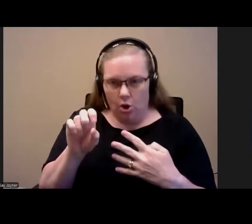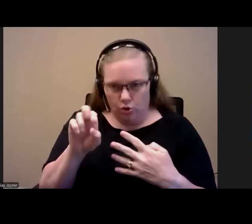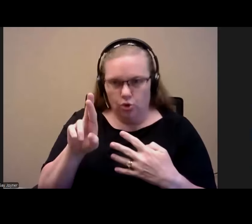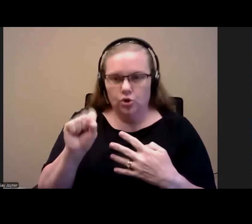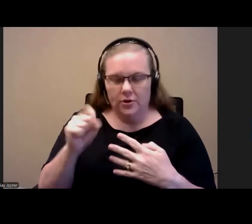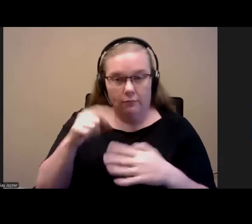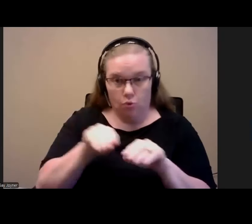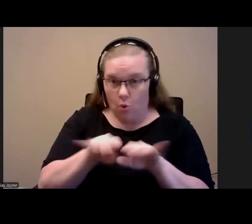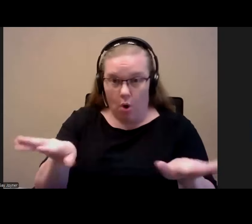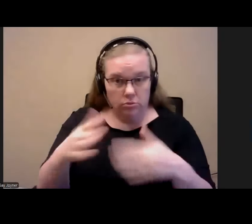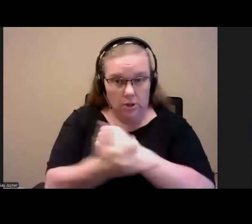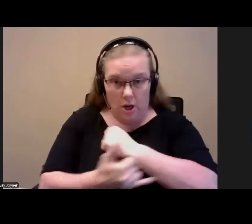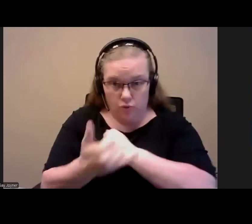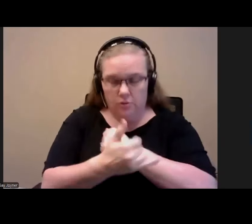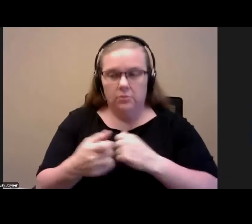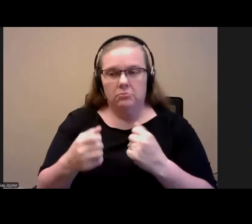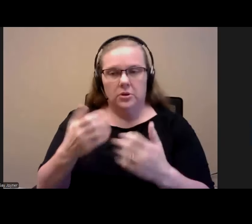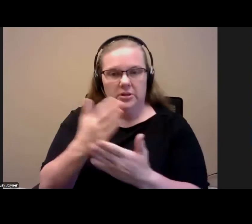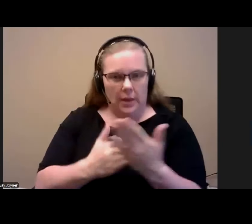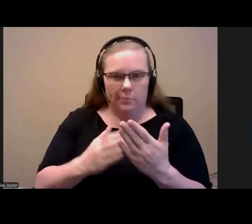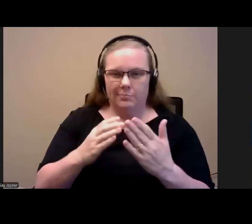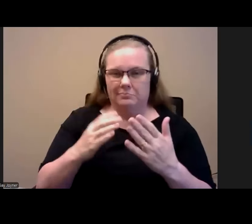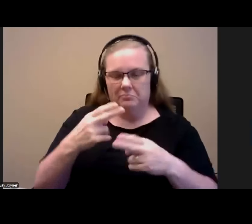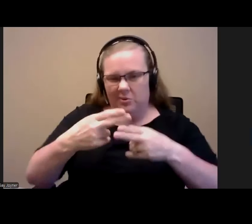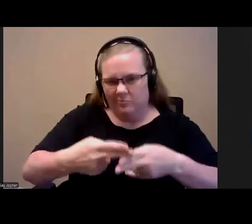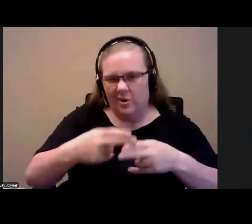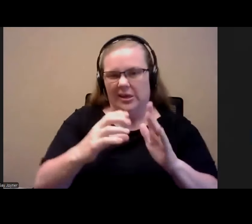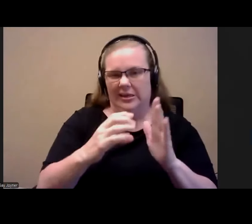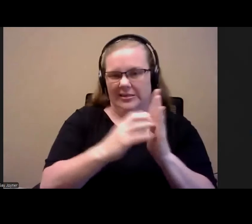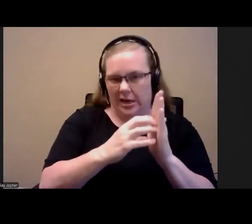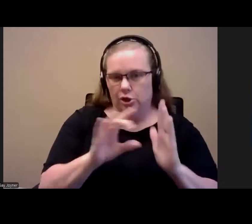Which are sometimes referred to as section 8 vouchers. That is a primary source of rental